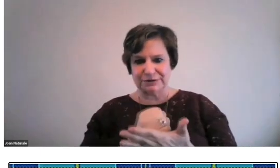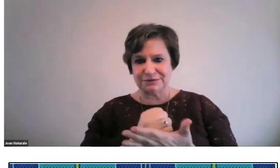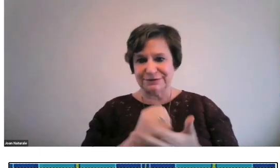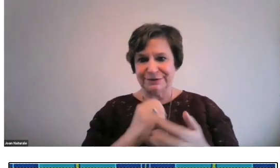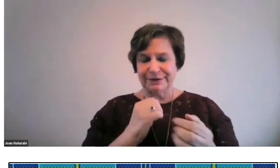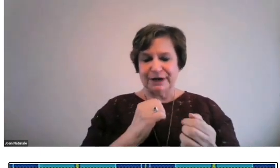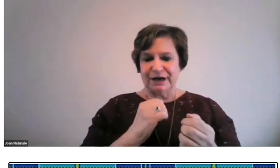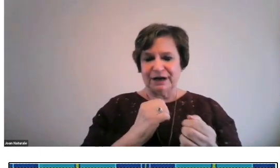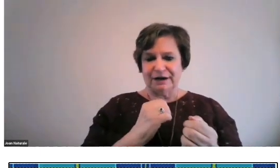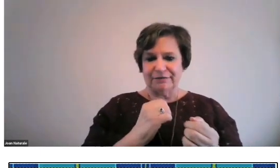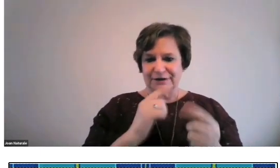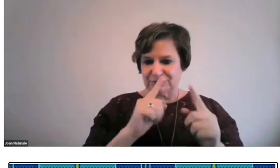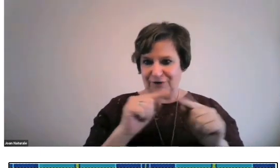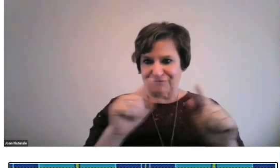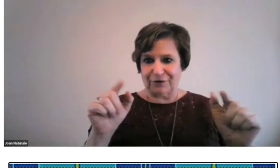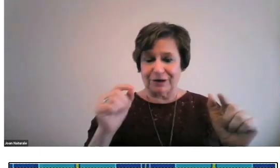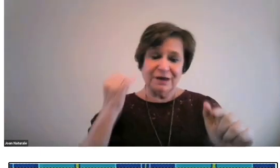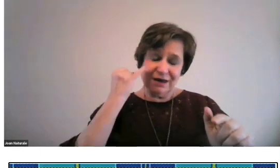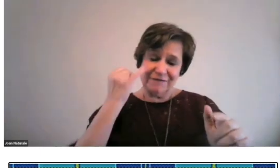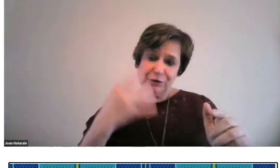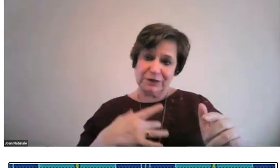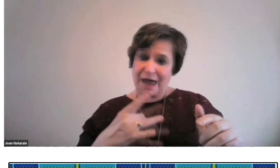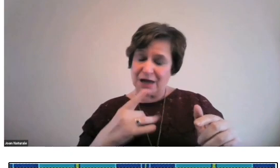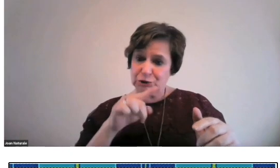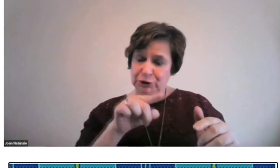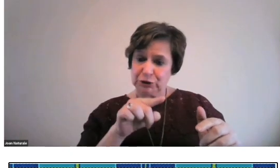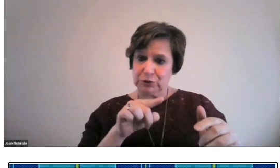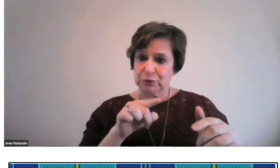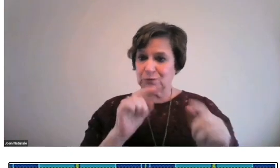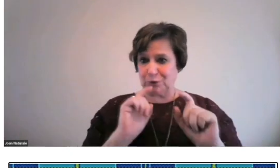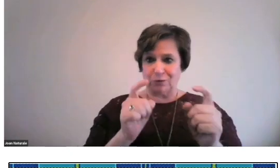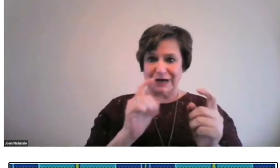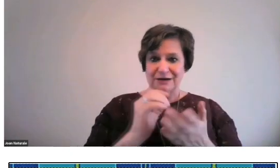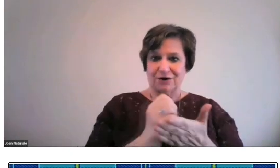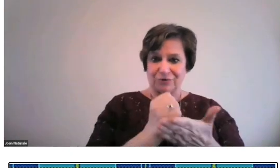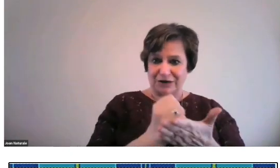or cover a more broad discussion of our collections, and so forth.